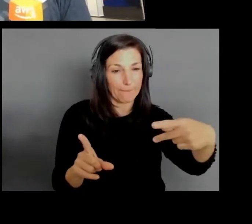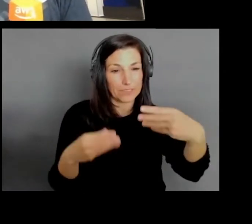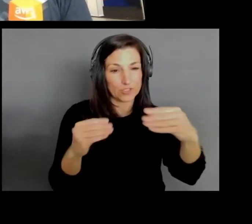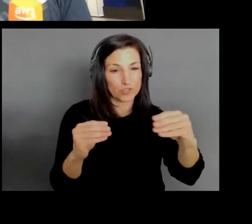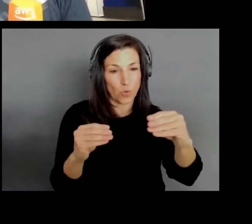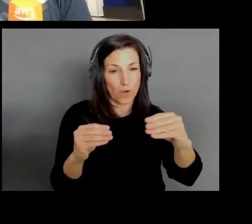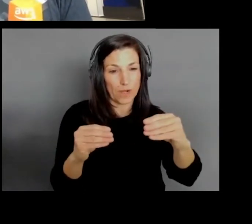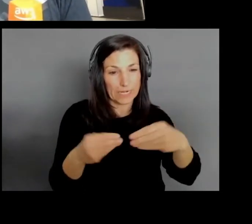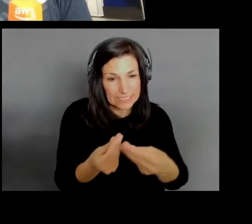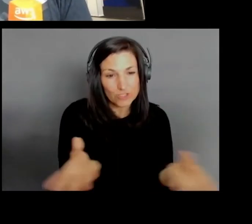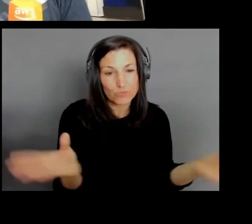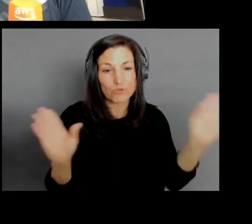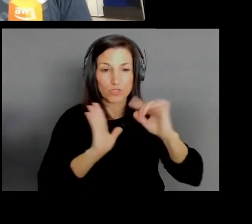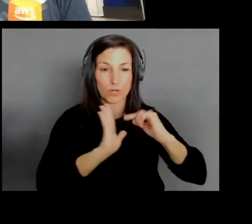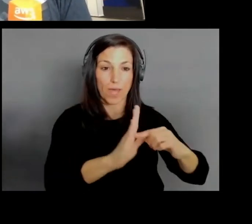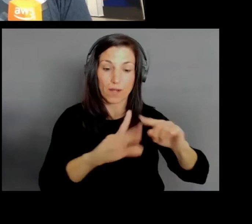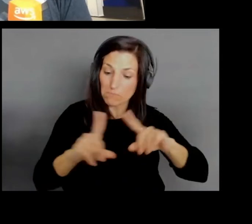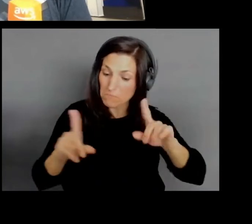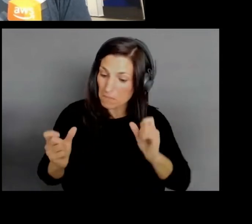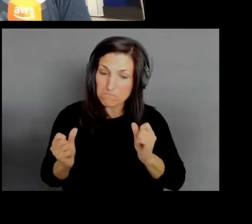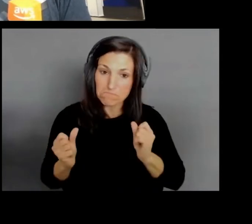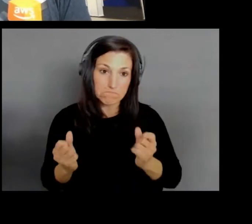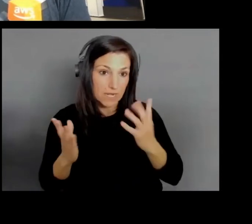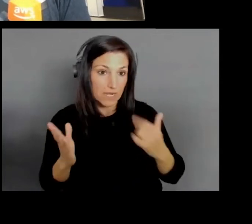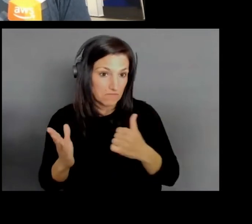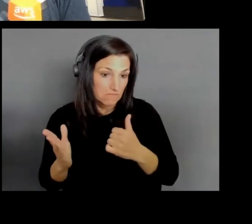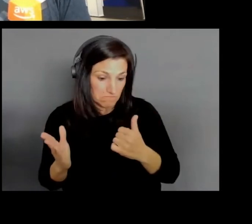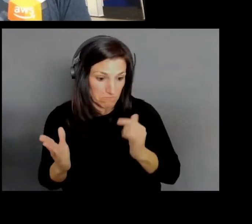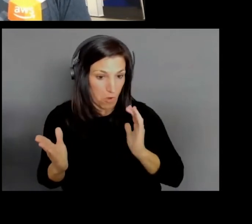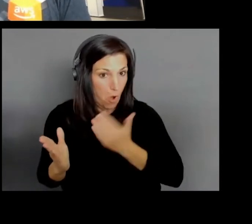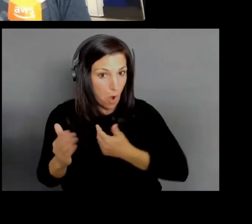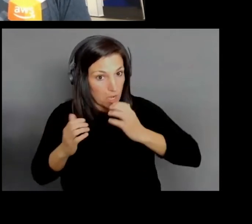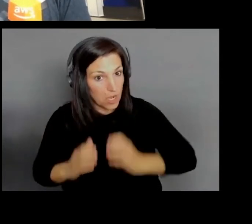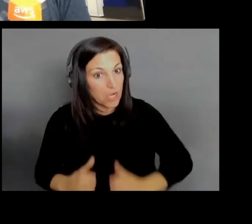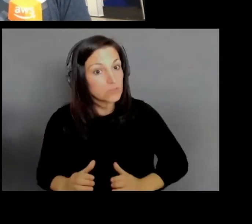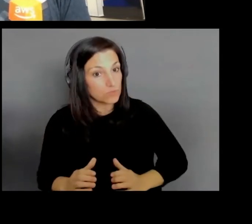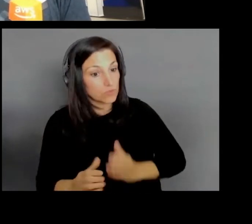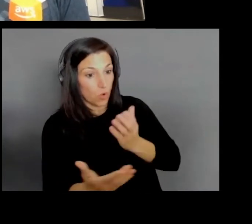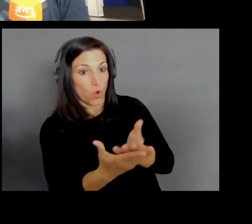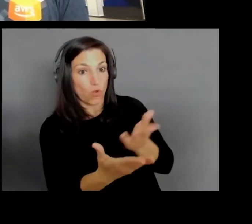They'll go there, they'll do a proof of concept, they'll spin up like 30 people to understand the product, and then they'll say,